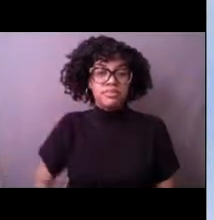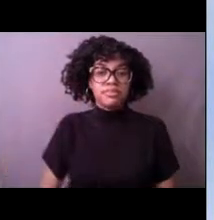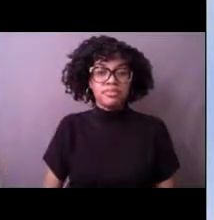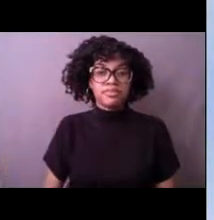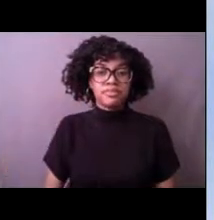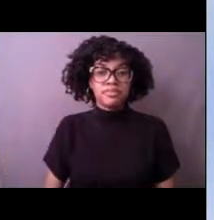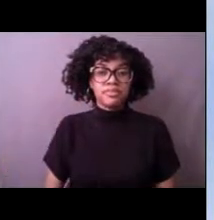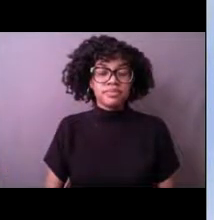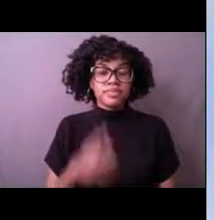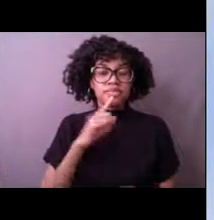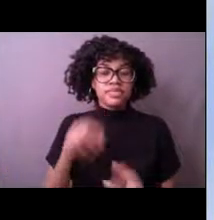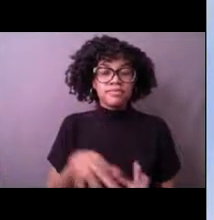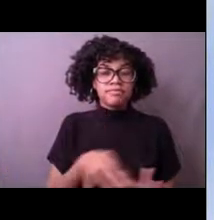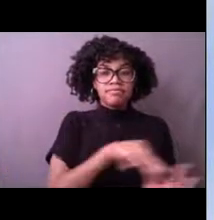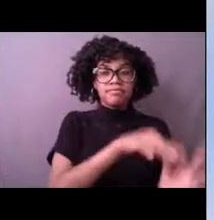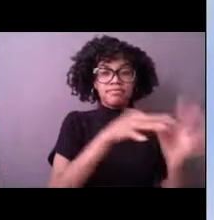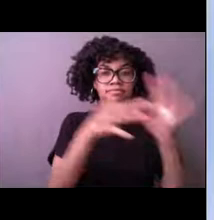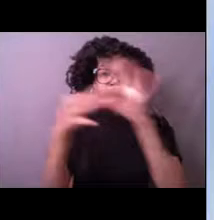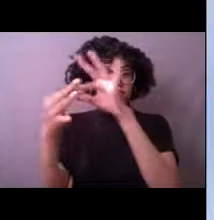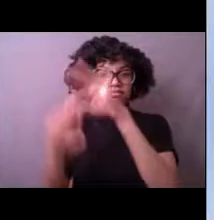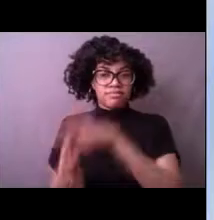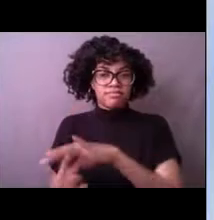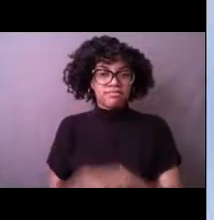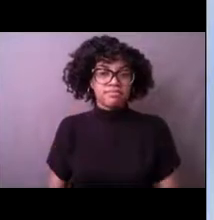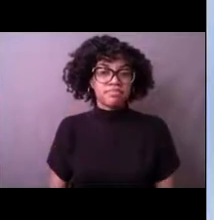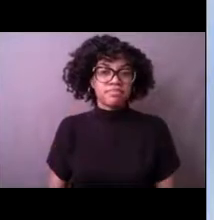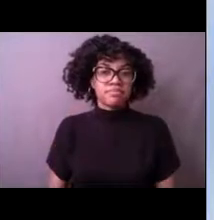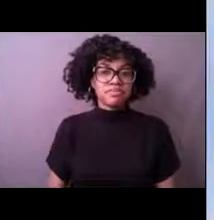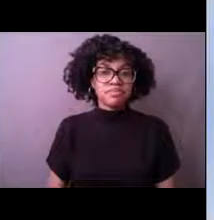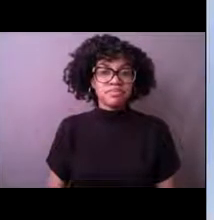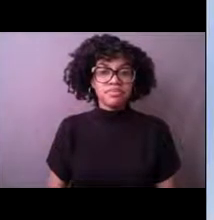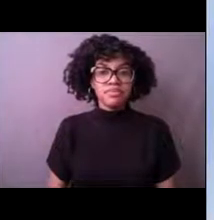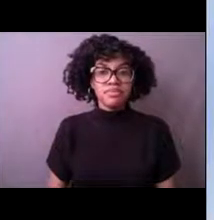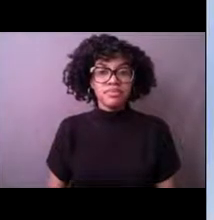We have another neat video to share with you today,